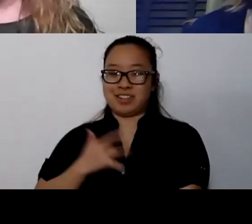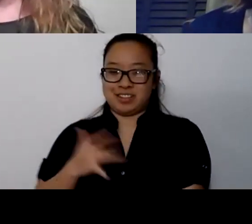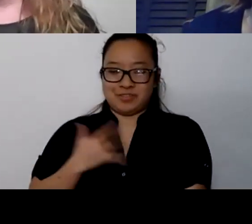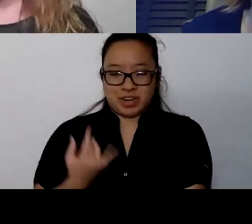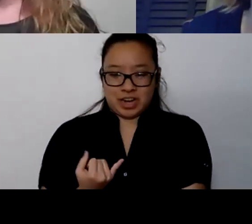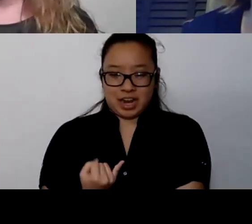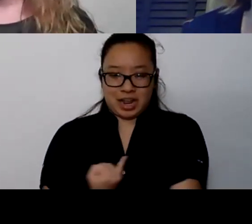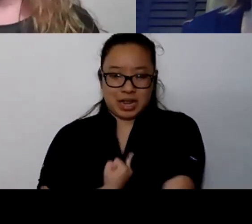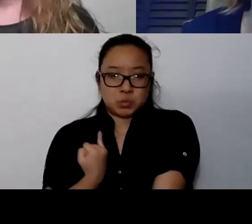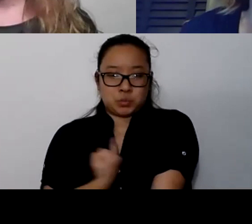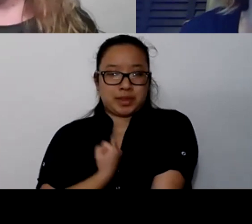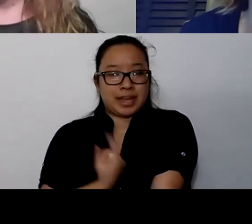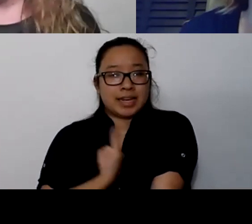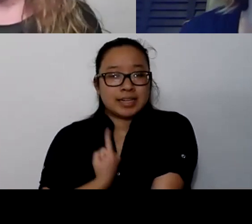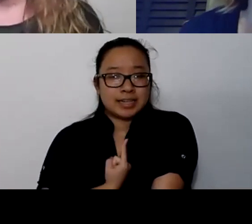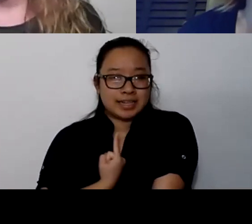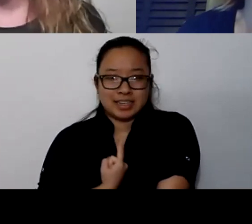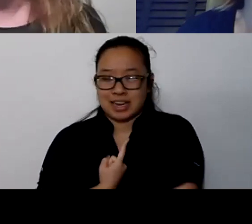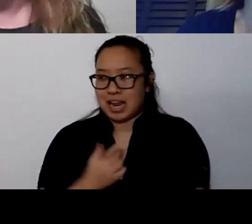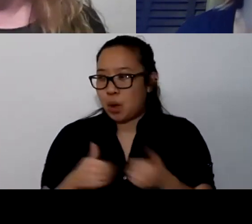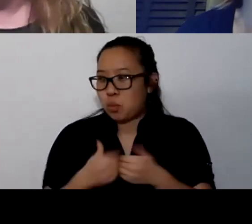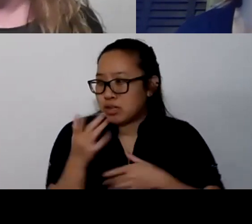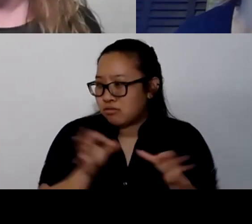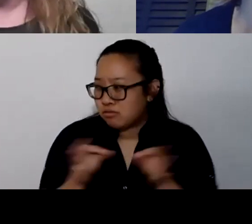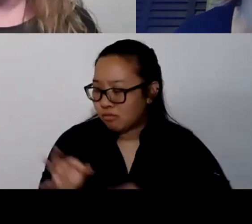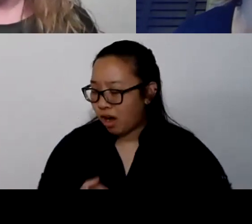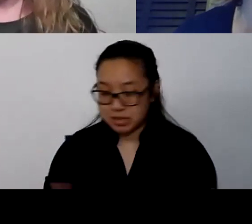How do I say this? This is what I'm experiencing. I don't even really know what I'm experiencing.